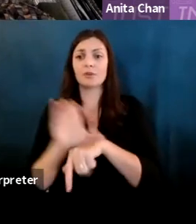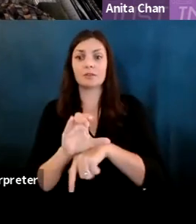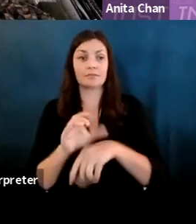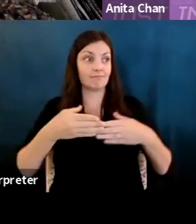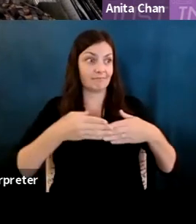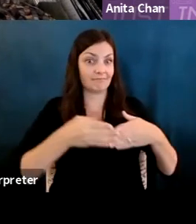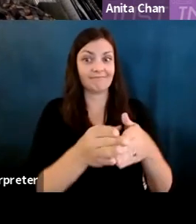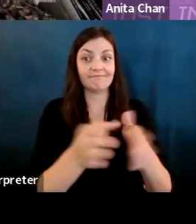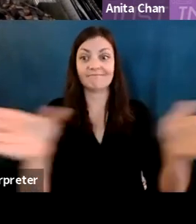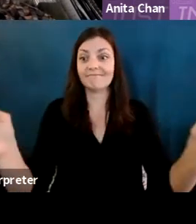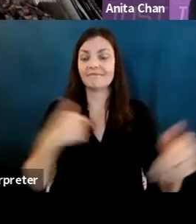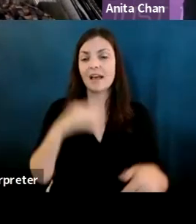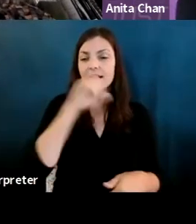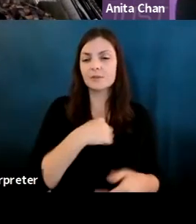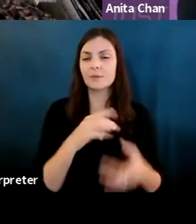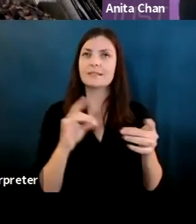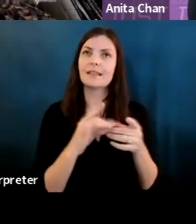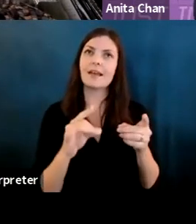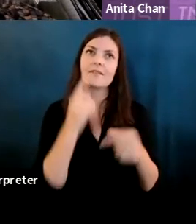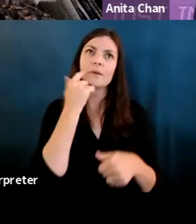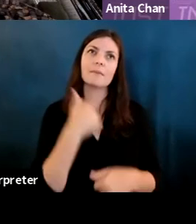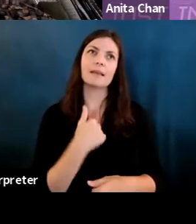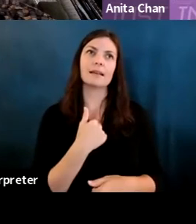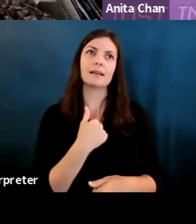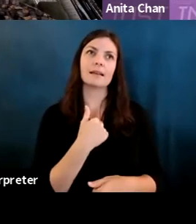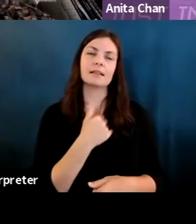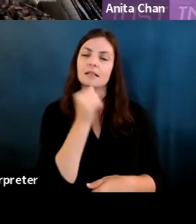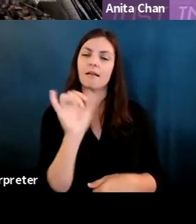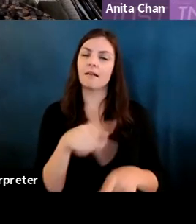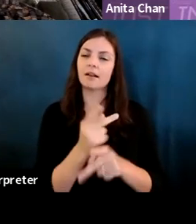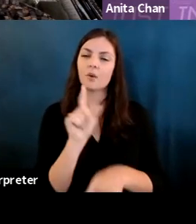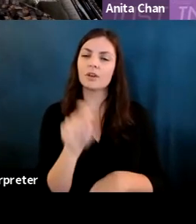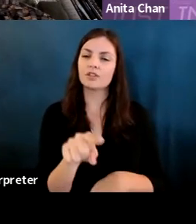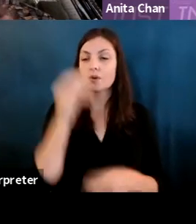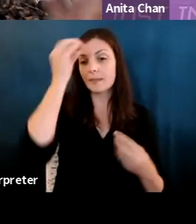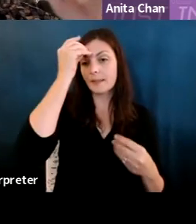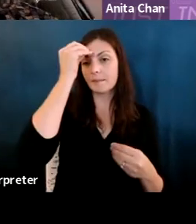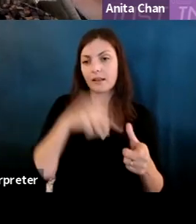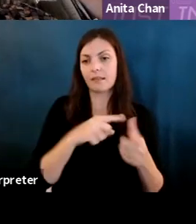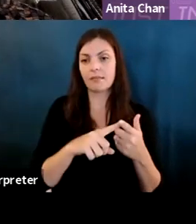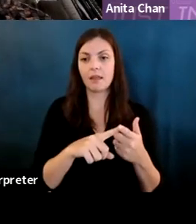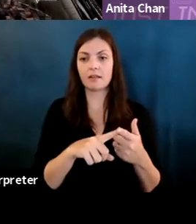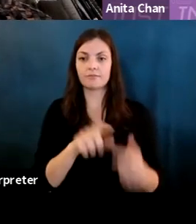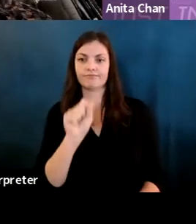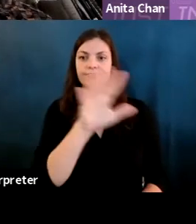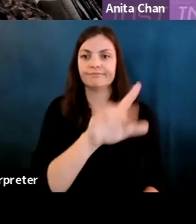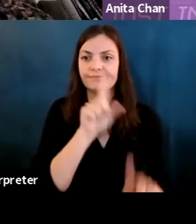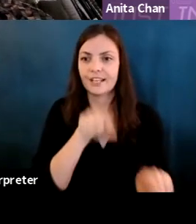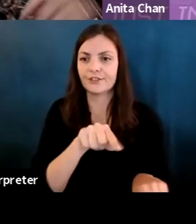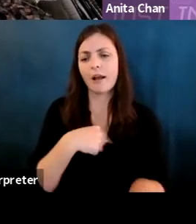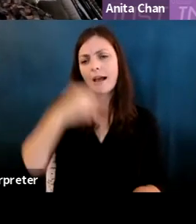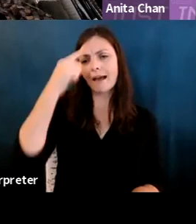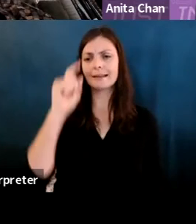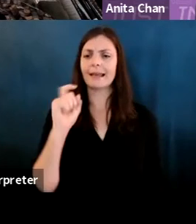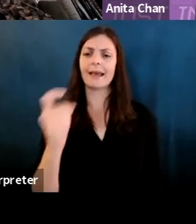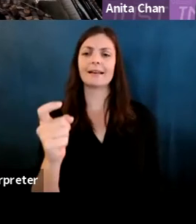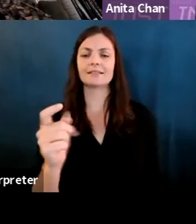Martin Wattenberg: And I guess what I would say is like this is, to me, this is not the kind of question where you think about it, and say, I think the answer is X, but more of the kind of question or you think.